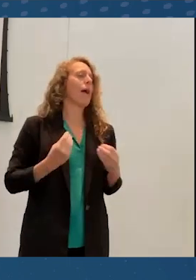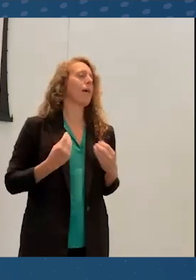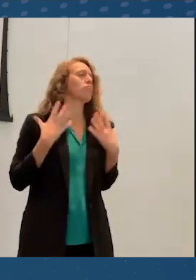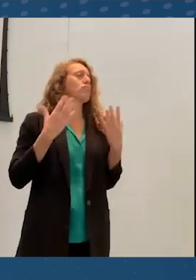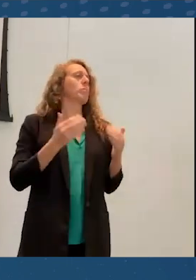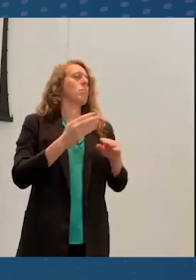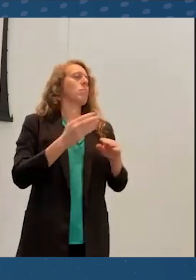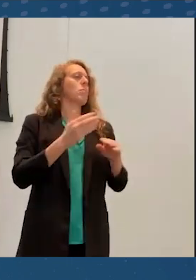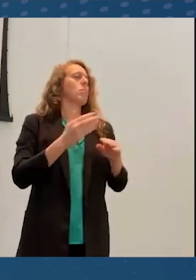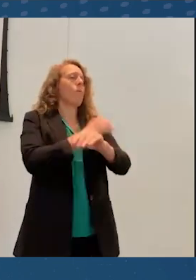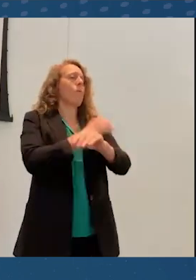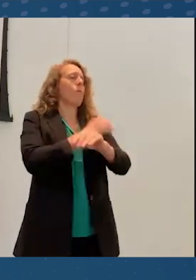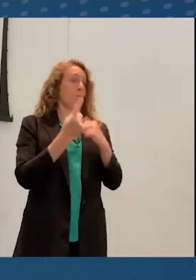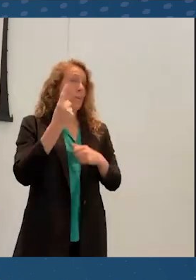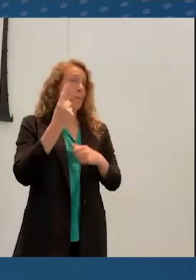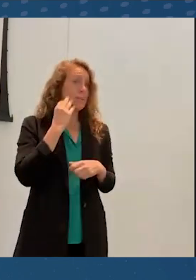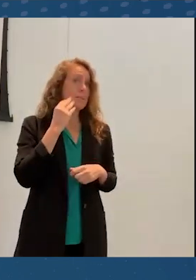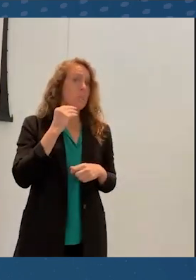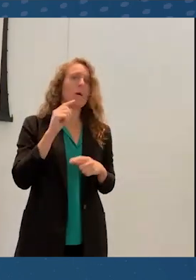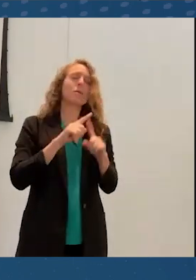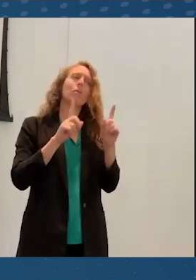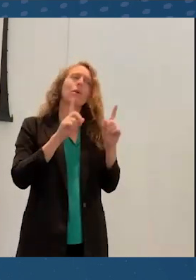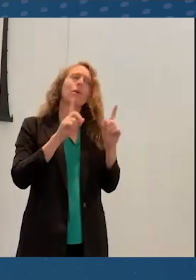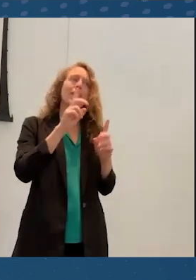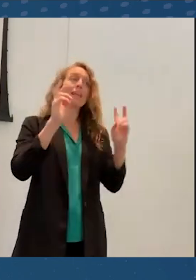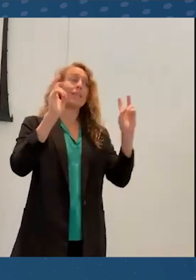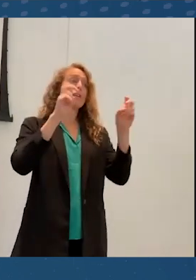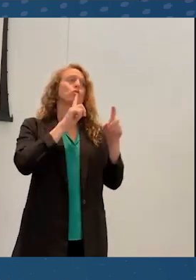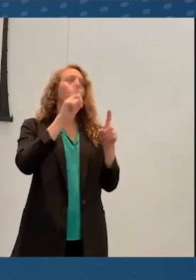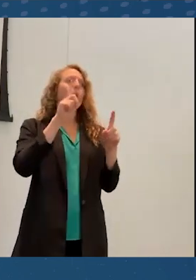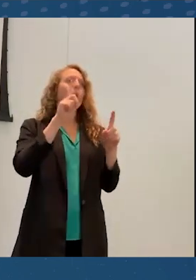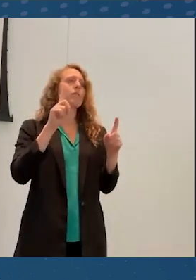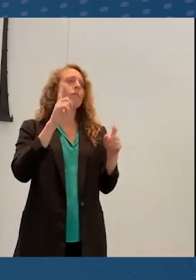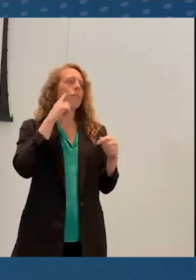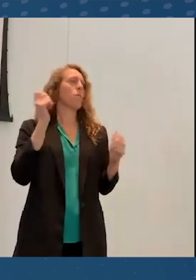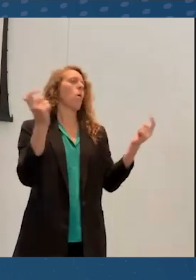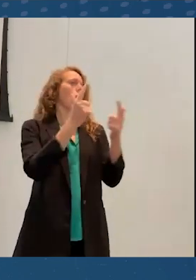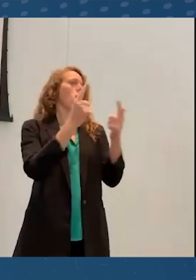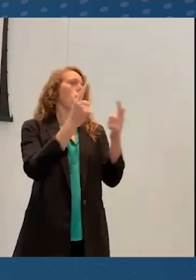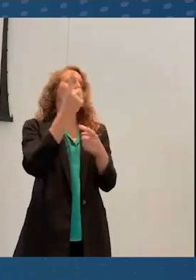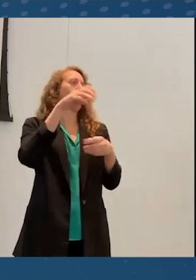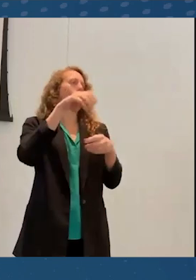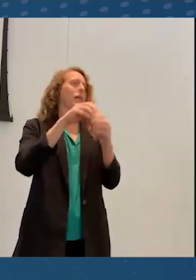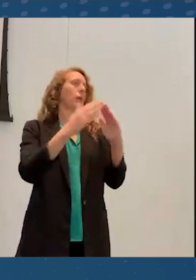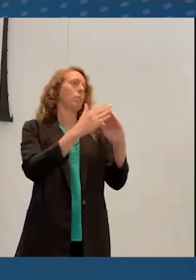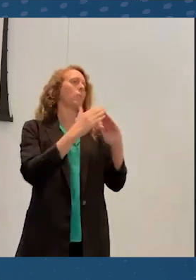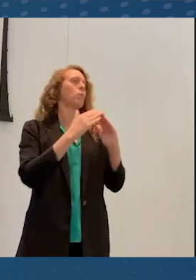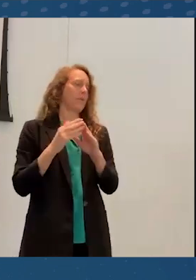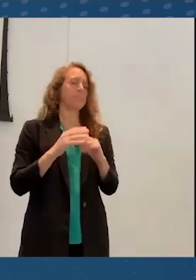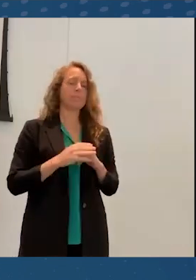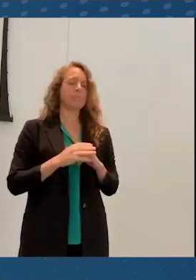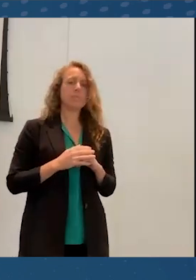but that is a community level issue. So classically when we think why would we